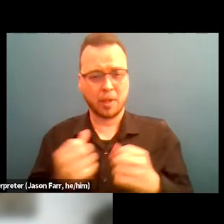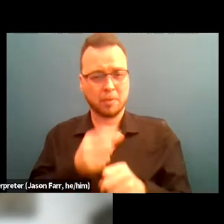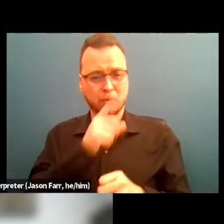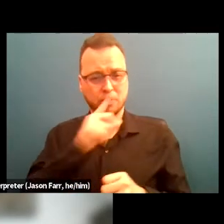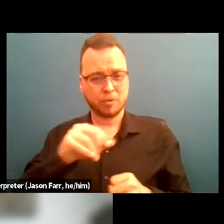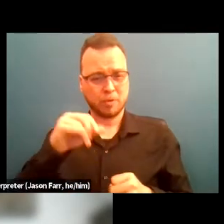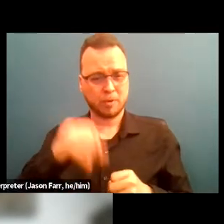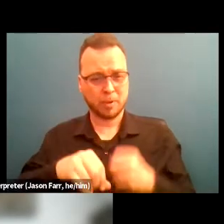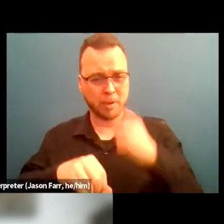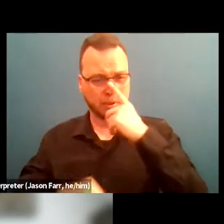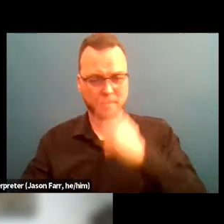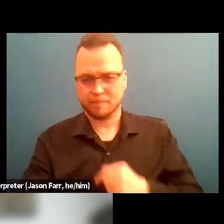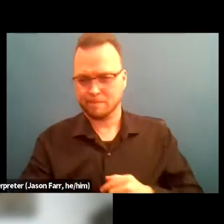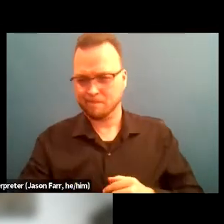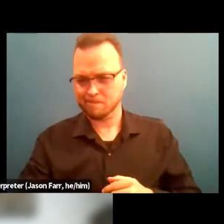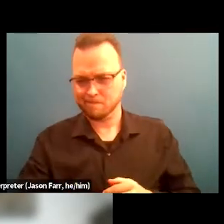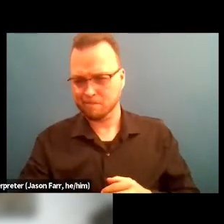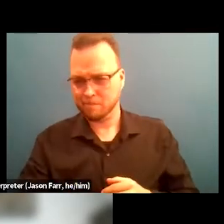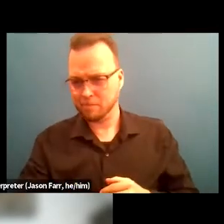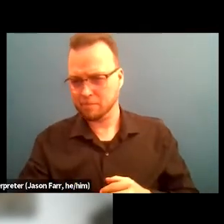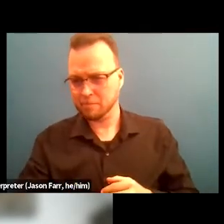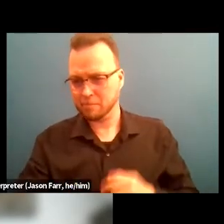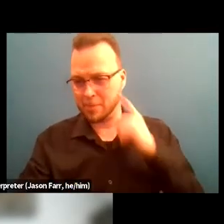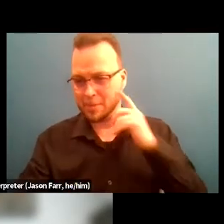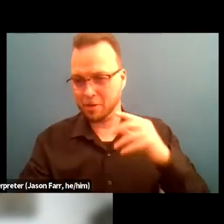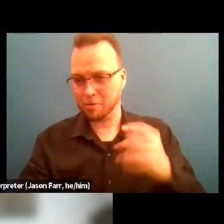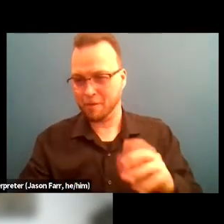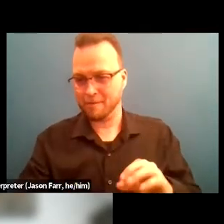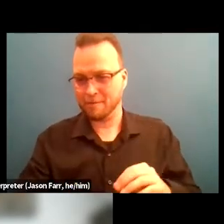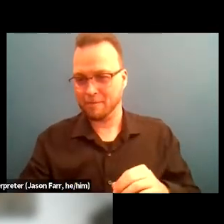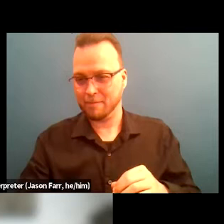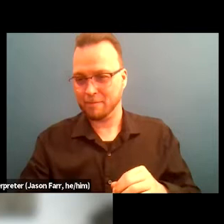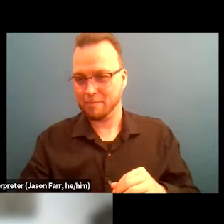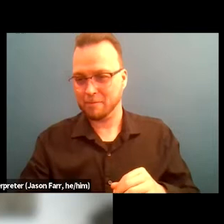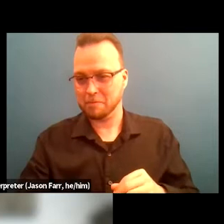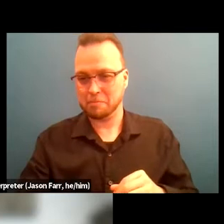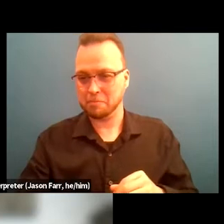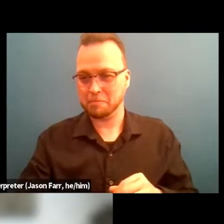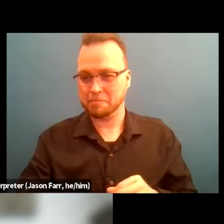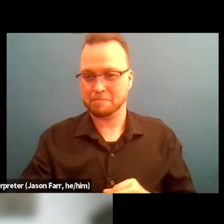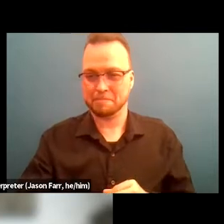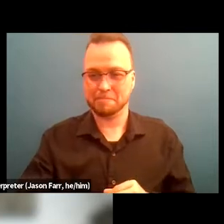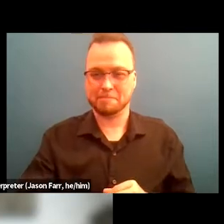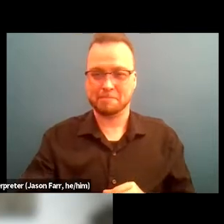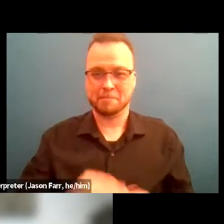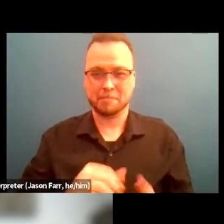and doing something different. Clients must engage with a mentor, they must engage with a mentor.